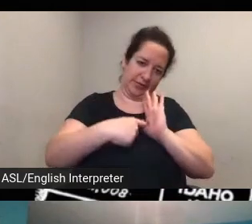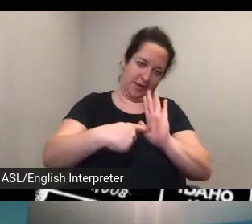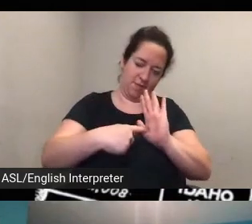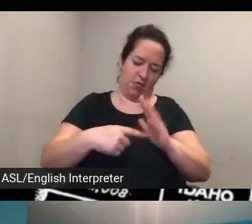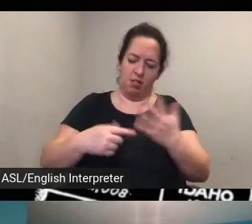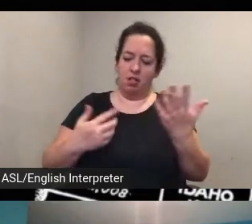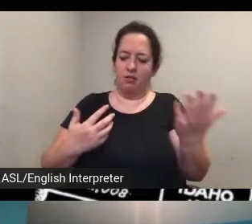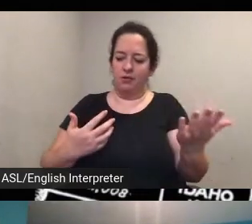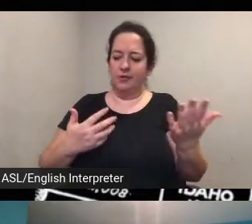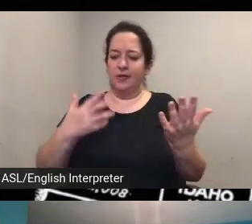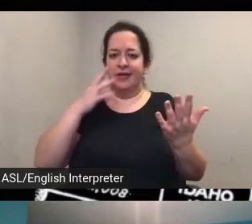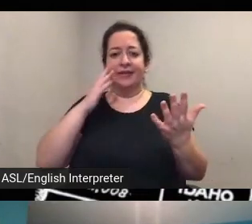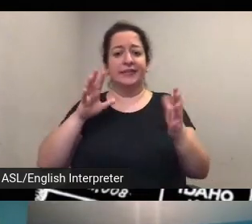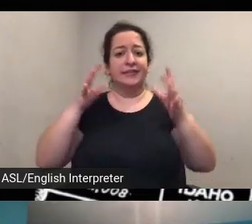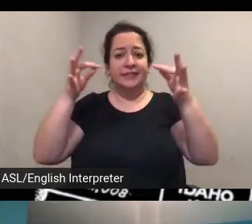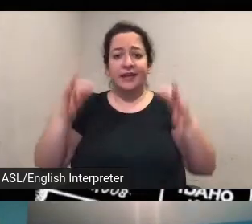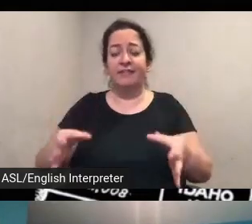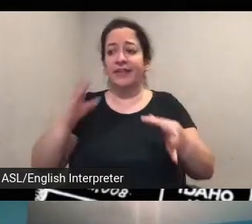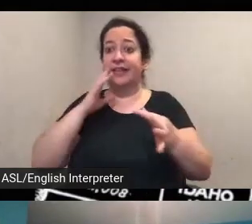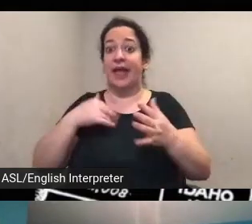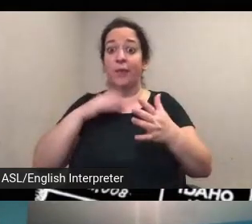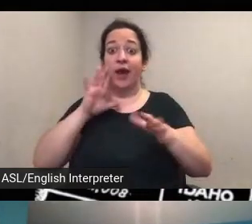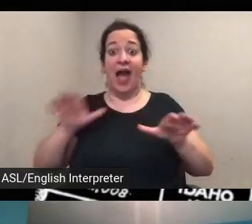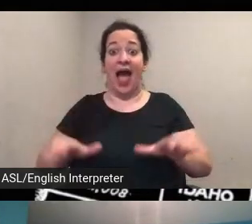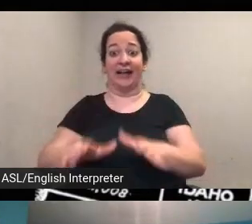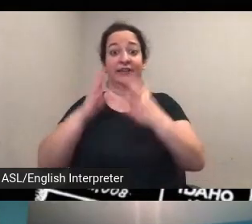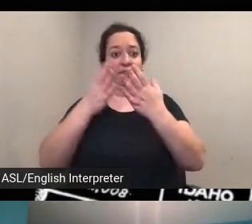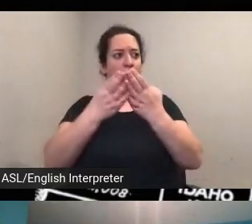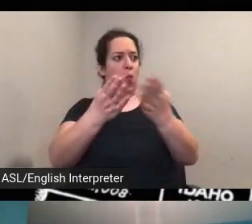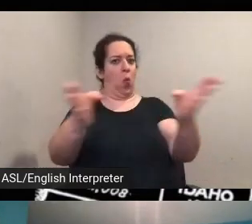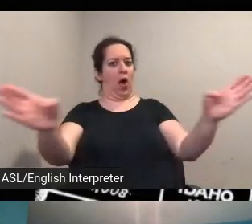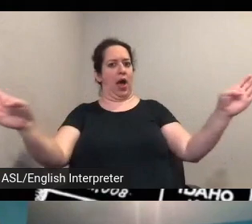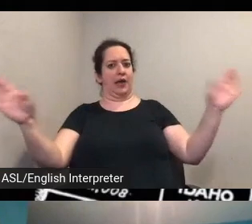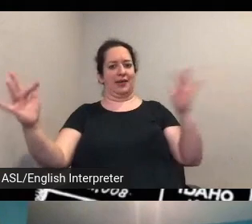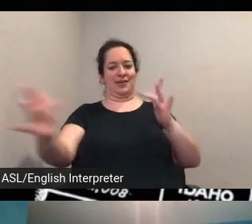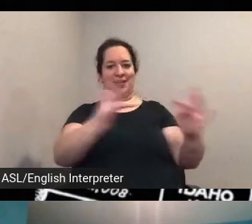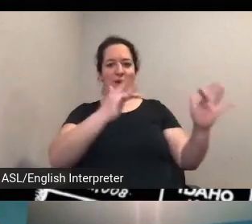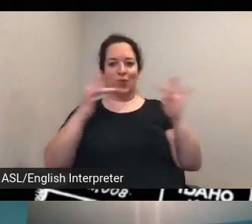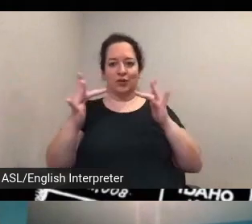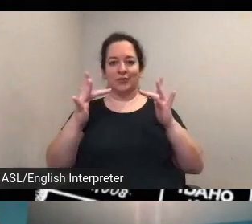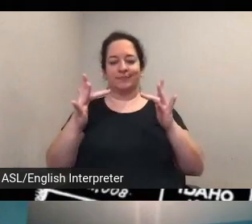active and had wide networks but couldn't write